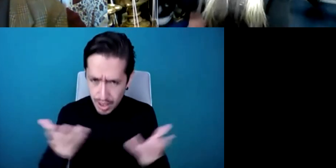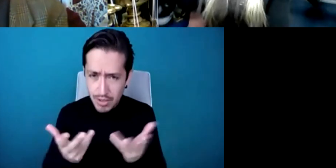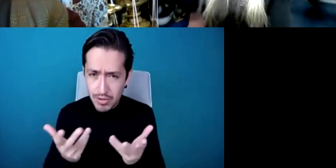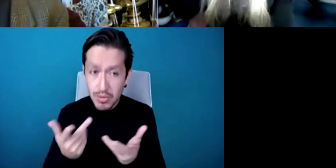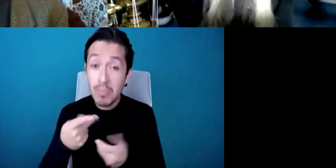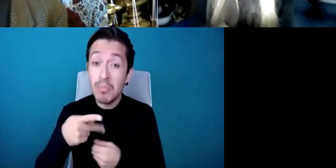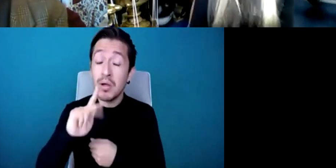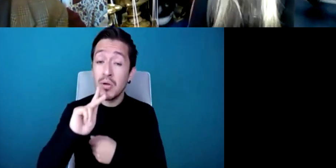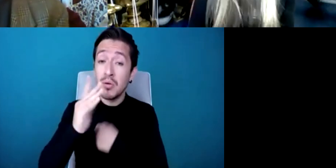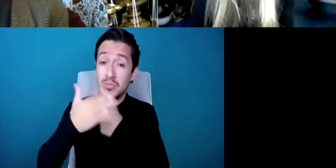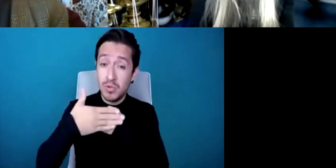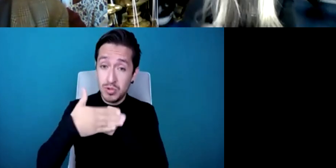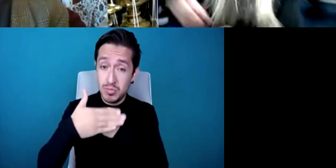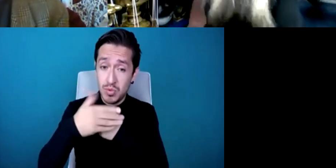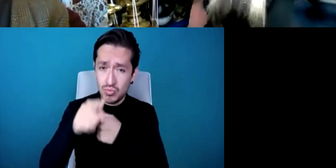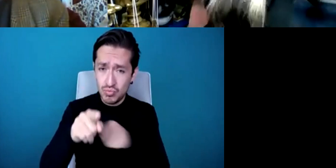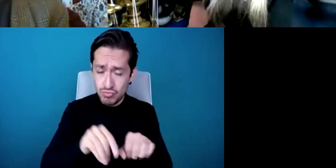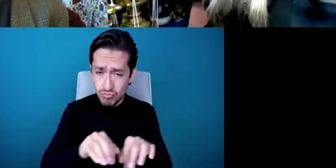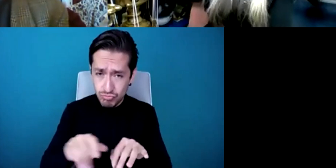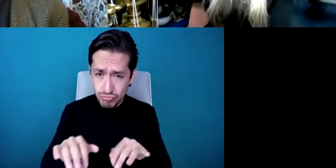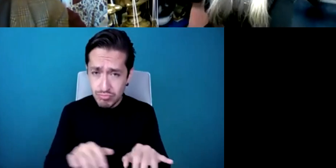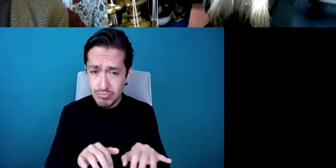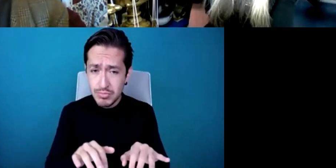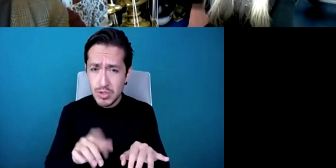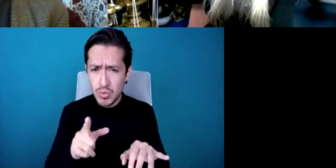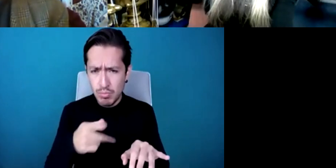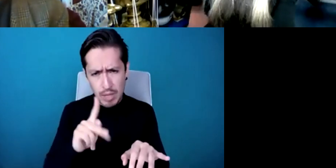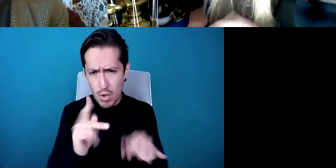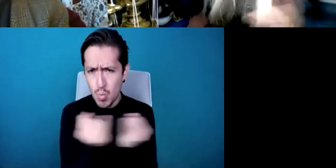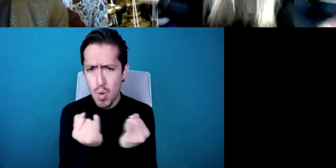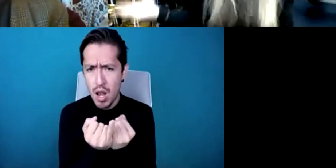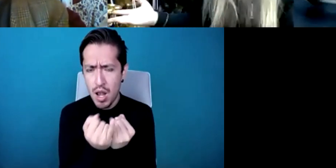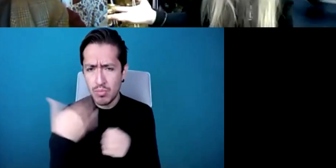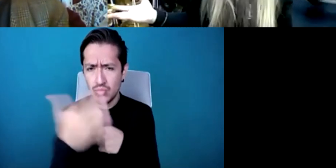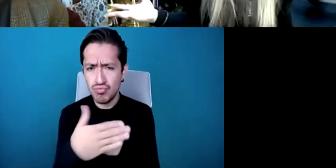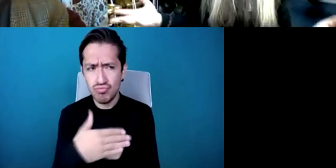stage or a violin concerto the violin is the back of the stage and so on so you know equal